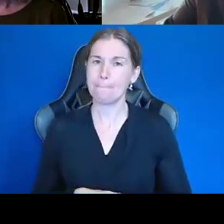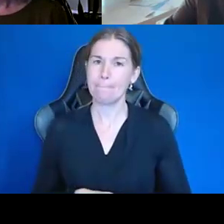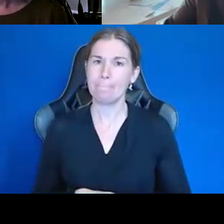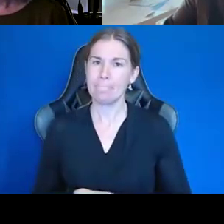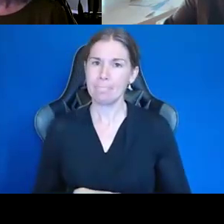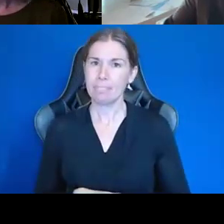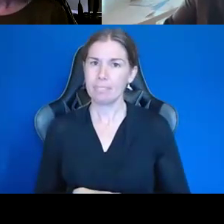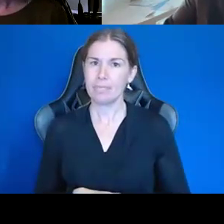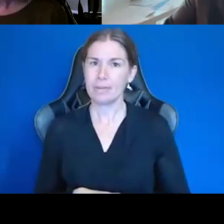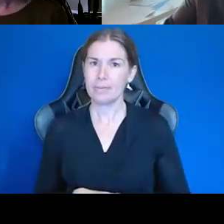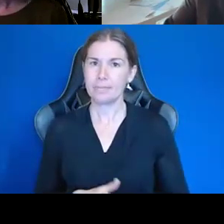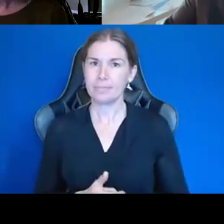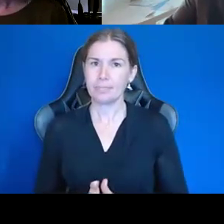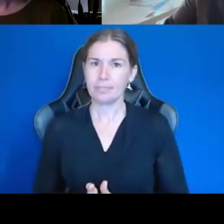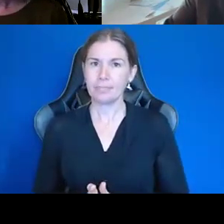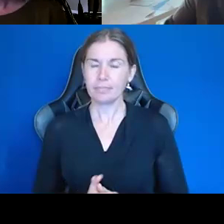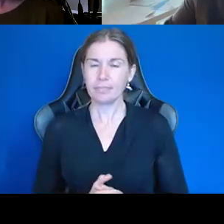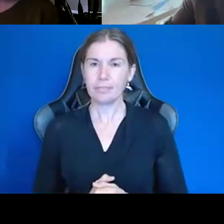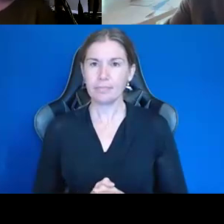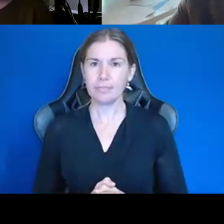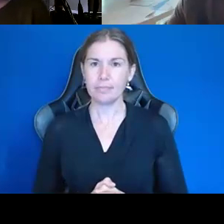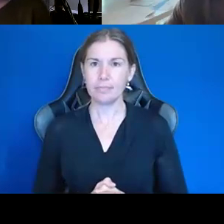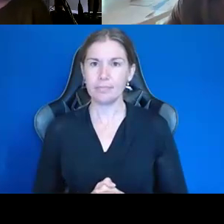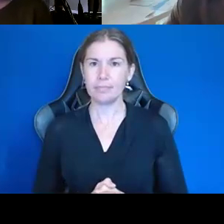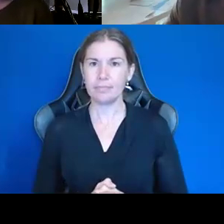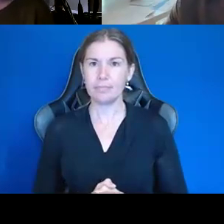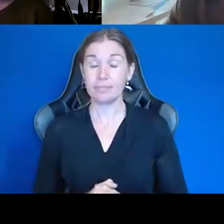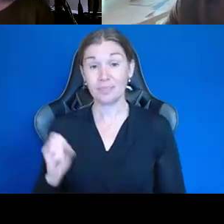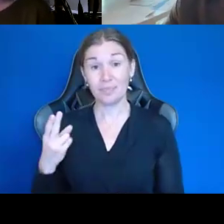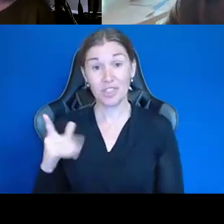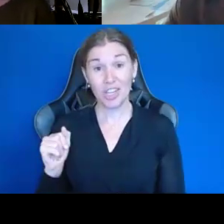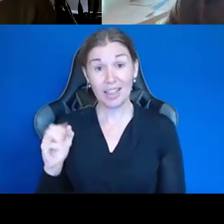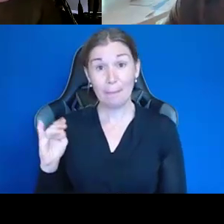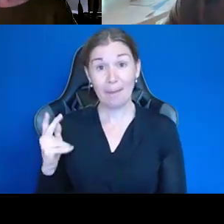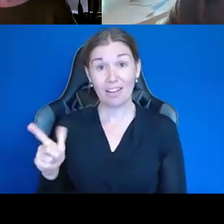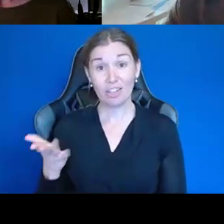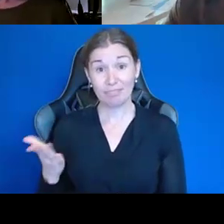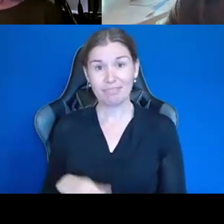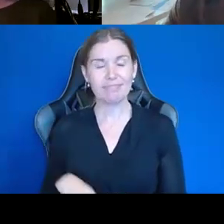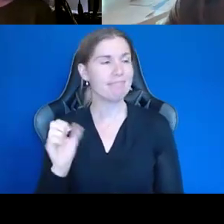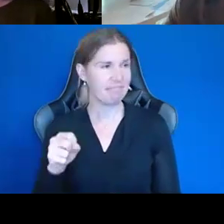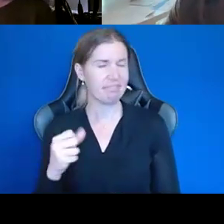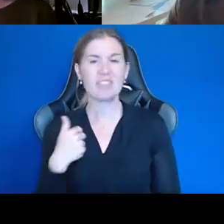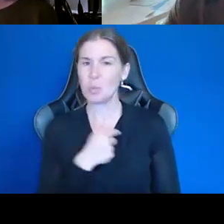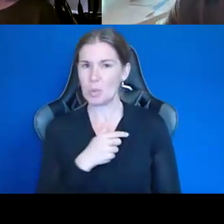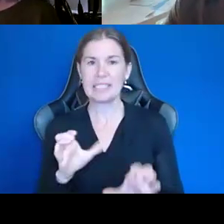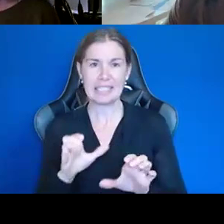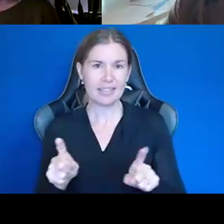Great advice. Sheila and Michael. Yep. So, we kind of did the same. I retired.